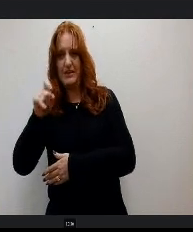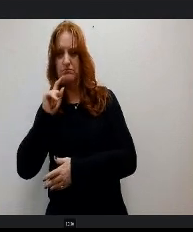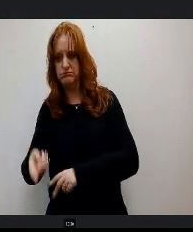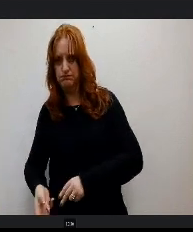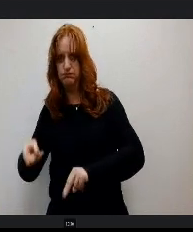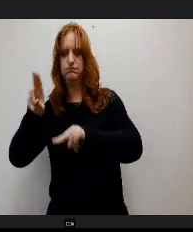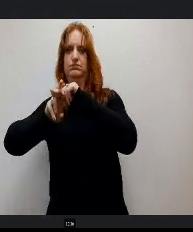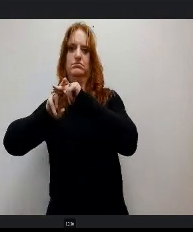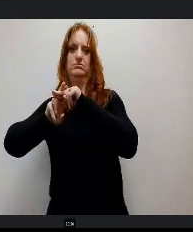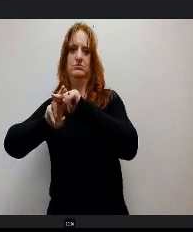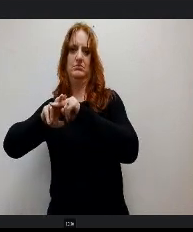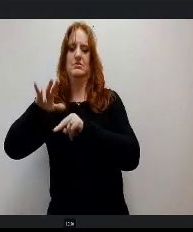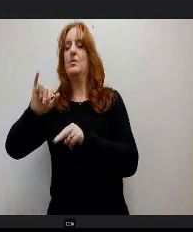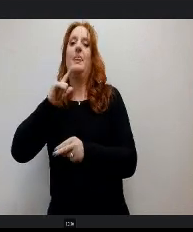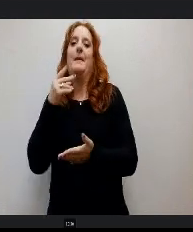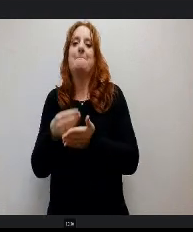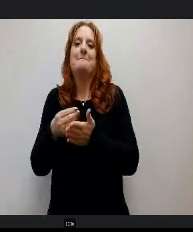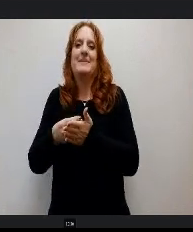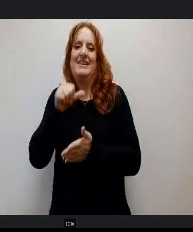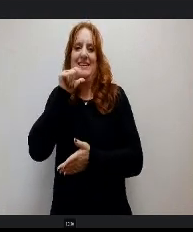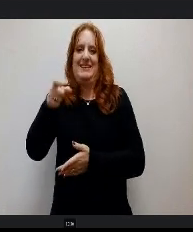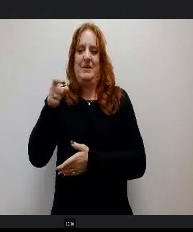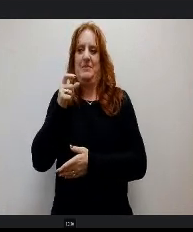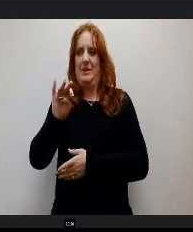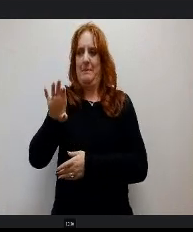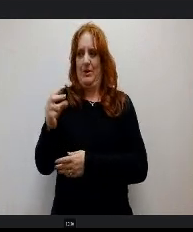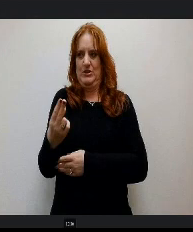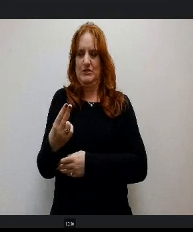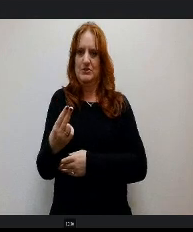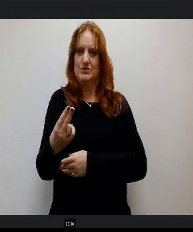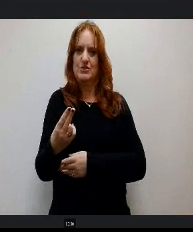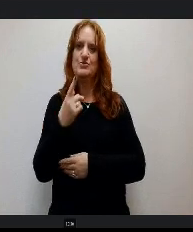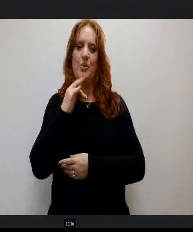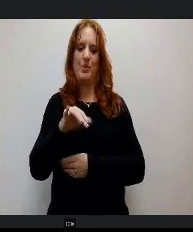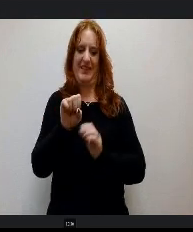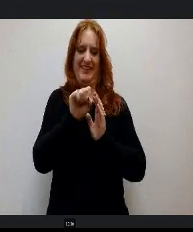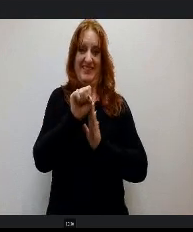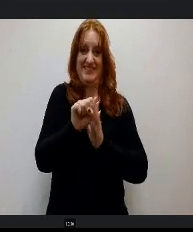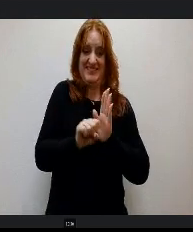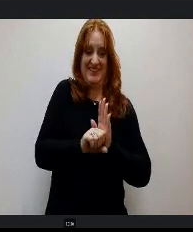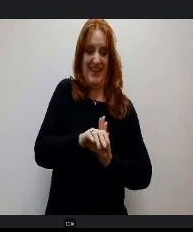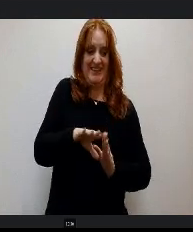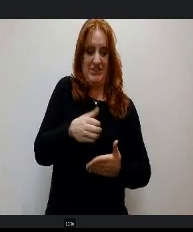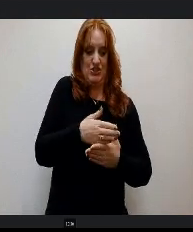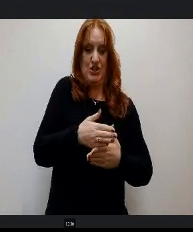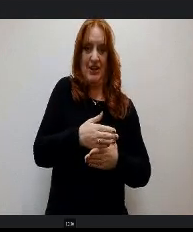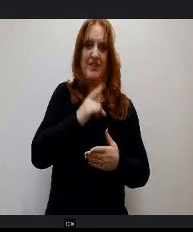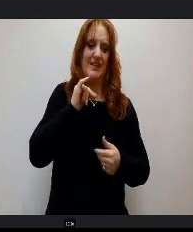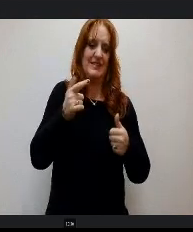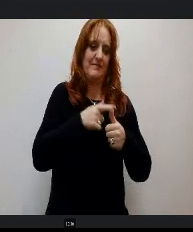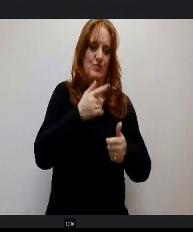that money doesn't come until March, so our state share went lower That's the money we get in the first part, so it spikes up so